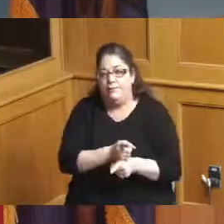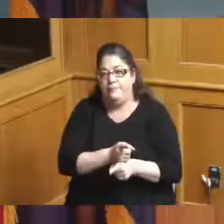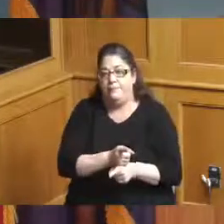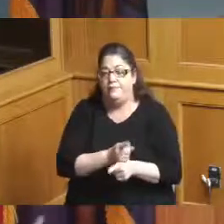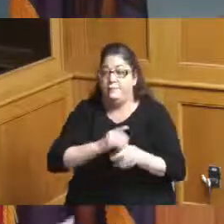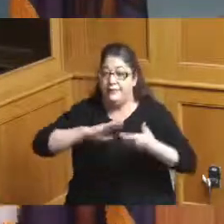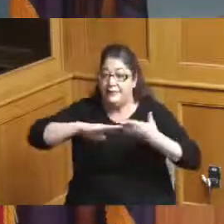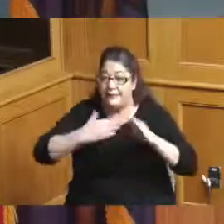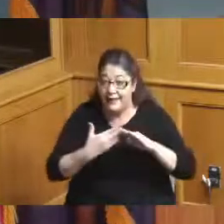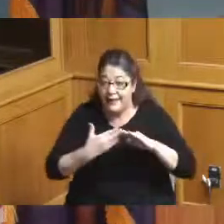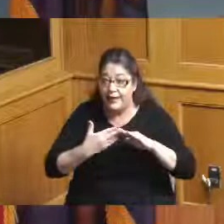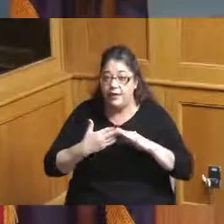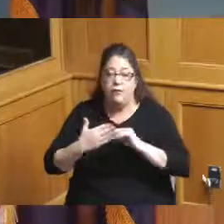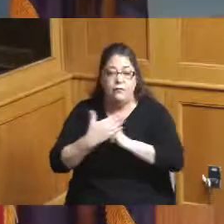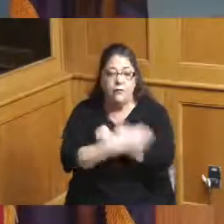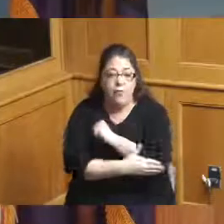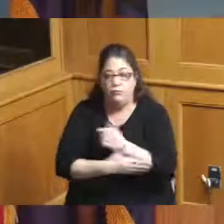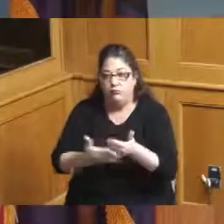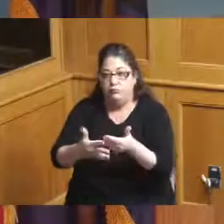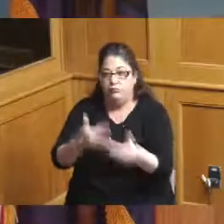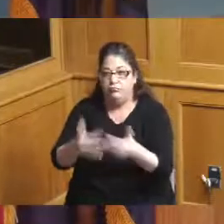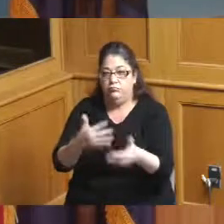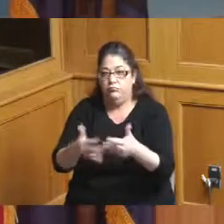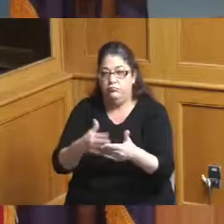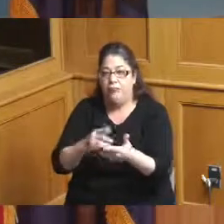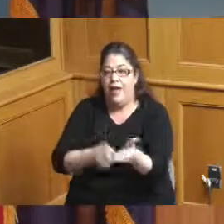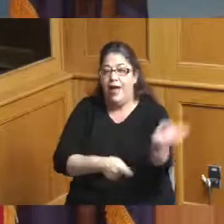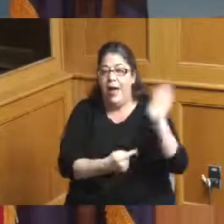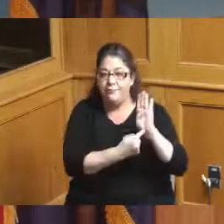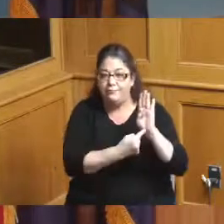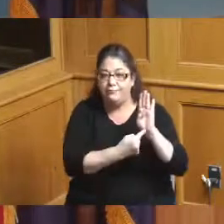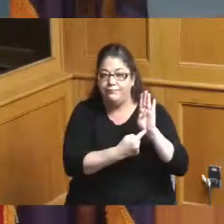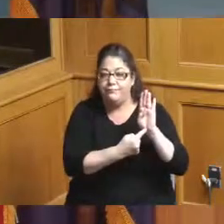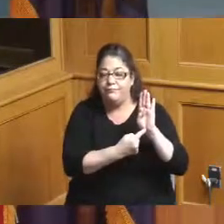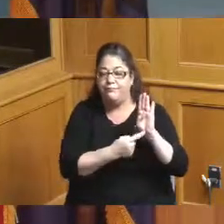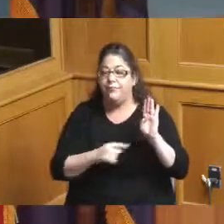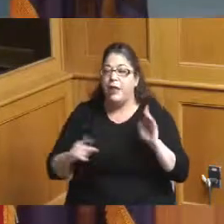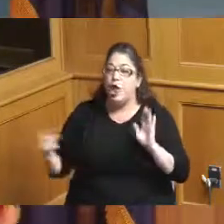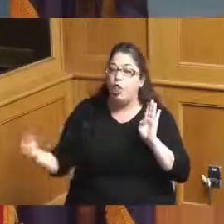this is the only thing that matters every time I get here they say go to the contract we've done